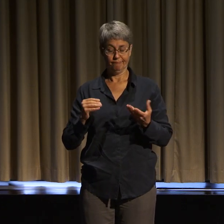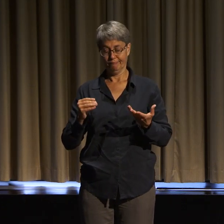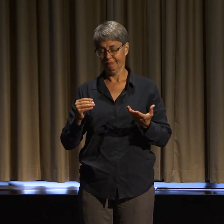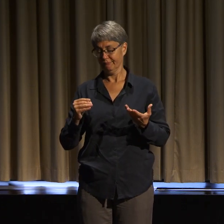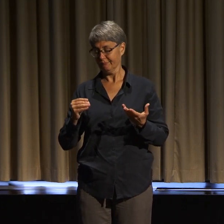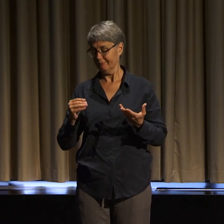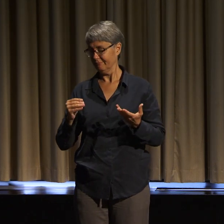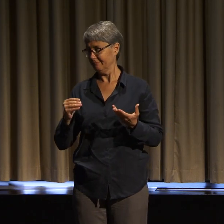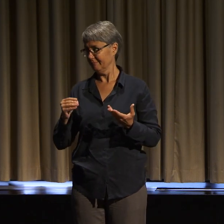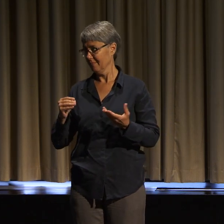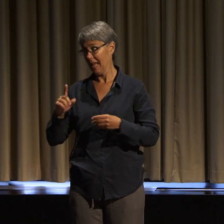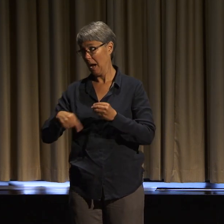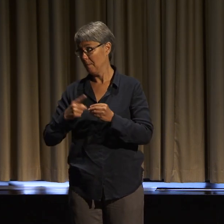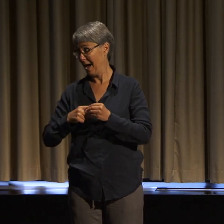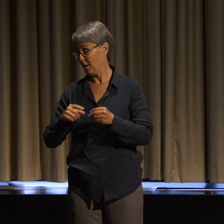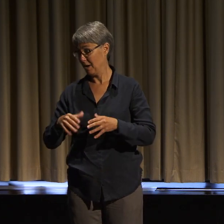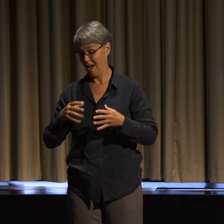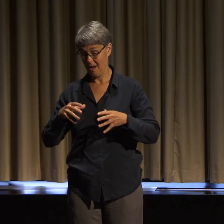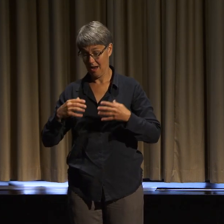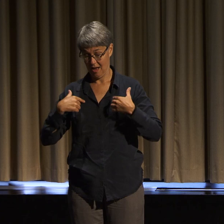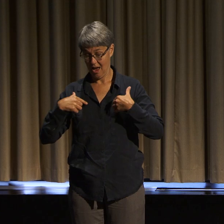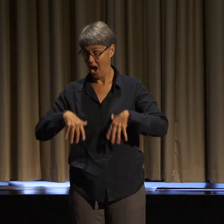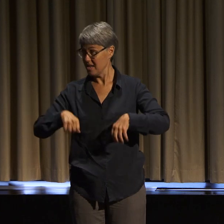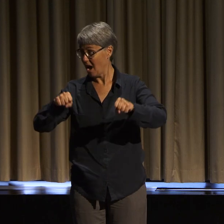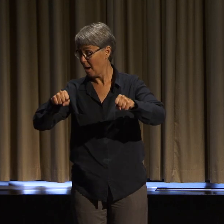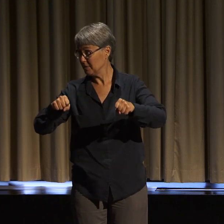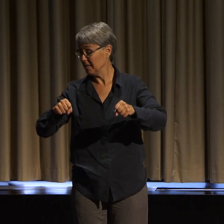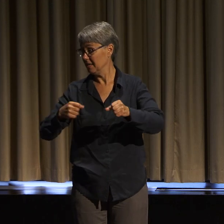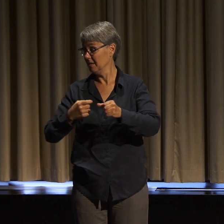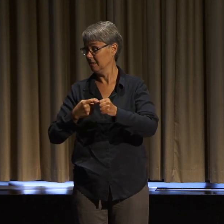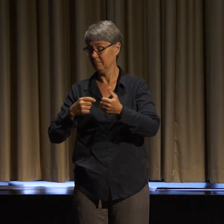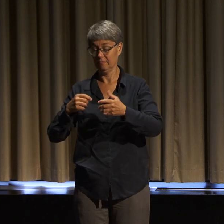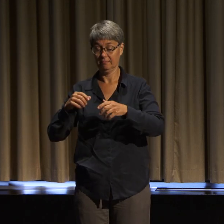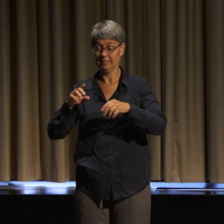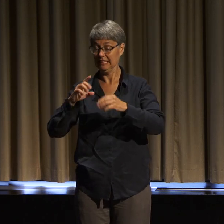is a story about disability, as it is a story about feminism and queerness